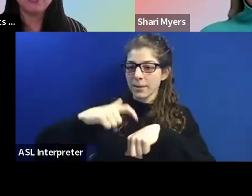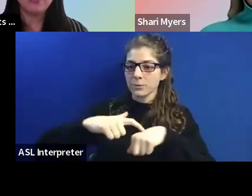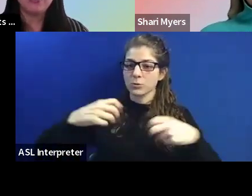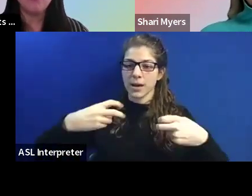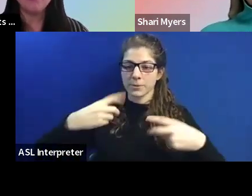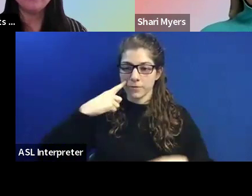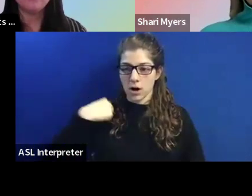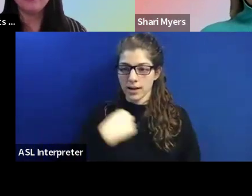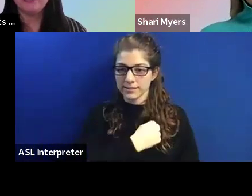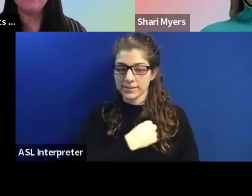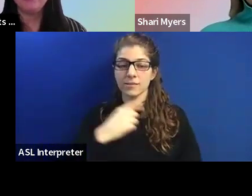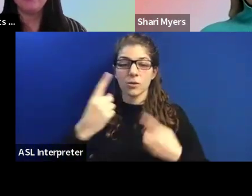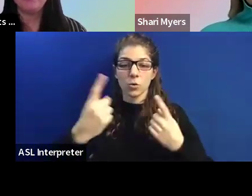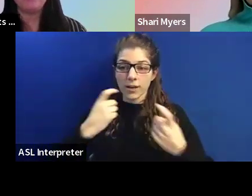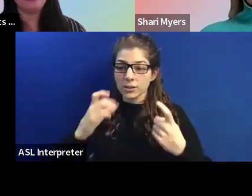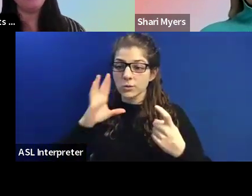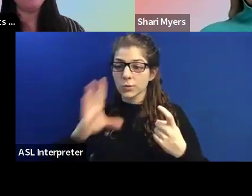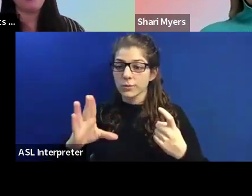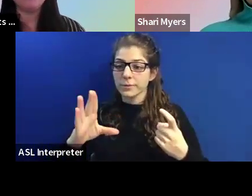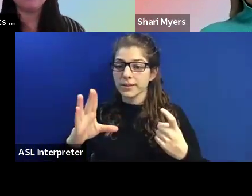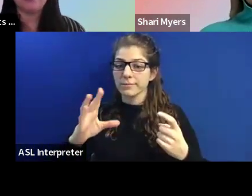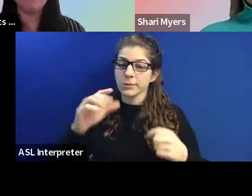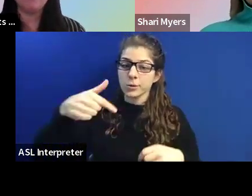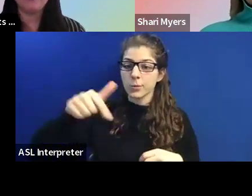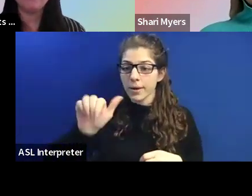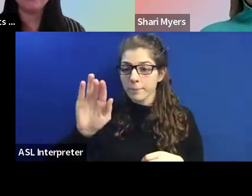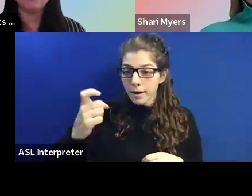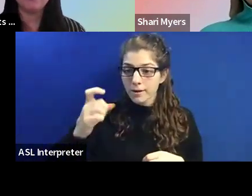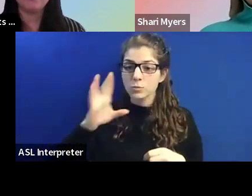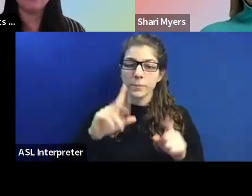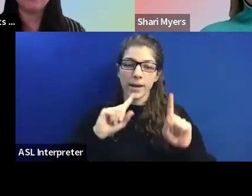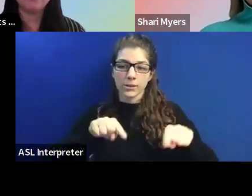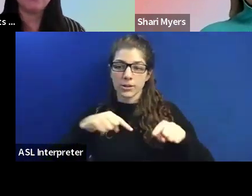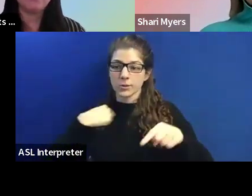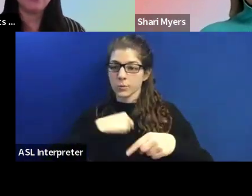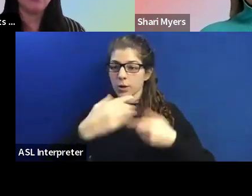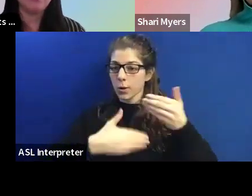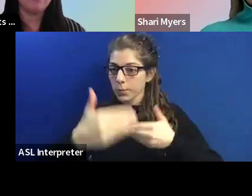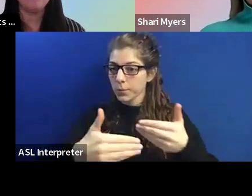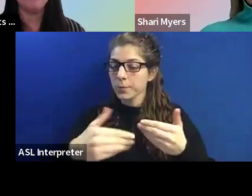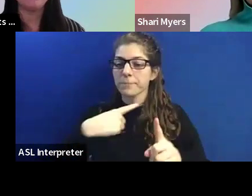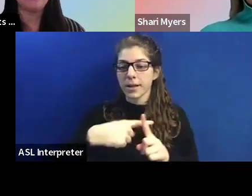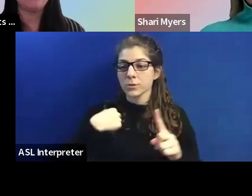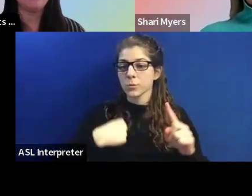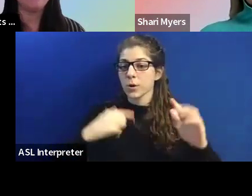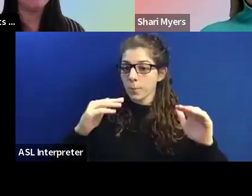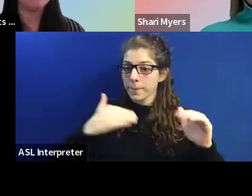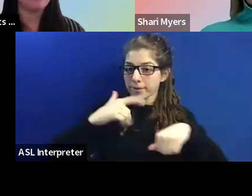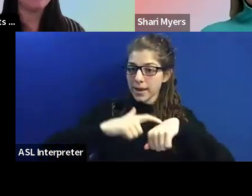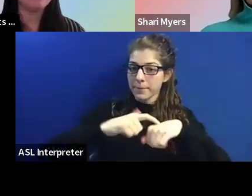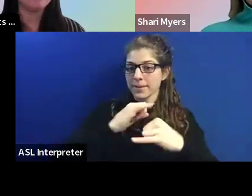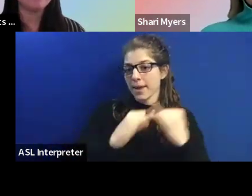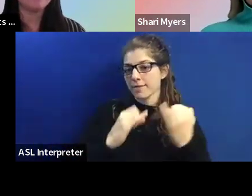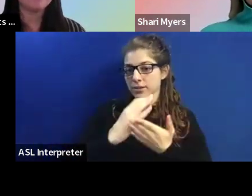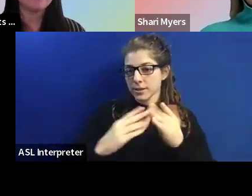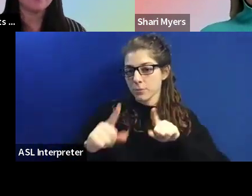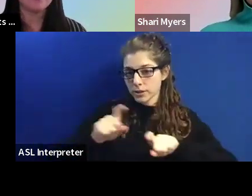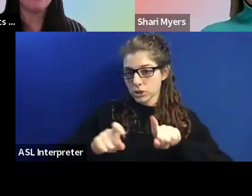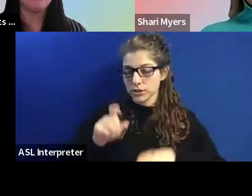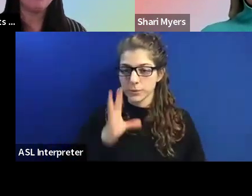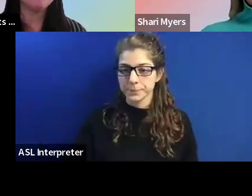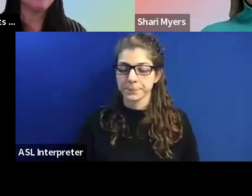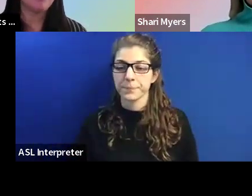Questions will be taken in the Q&A box and will be answered as as we go and in addition we hope to have time at the end for questions.